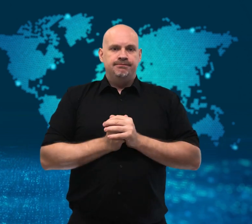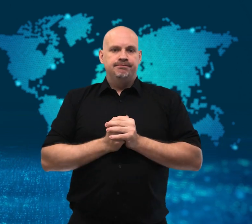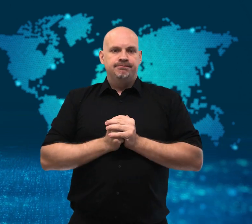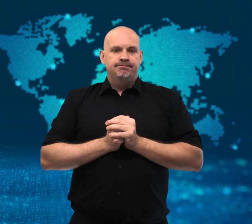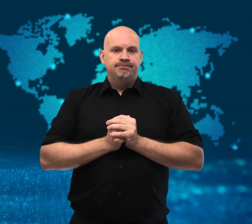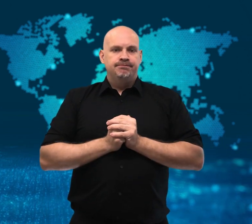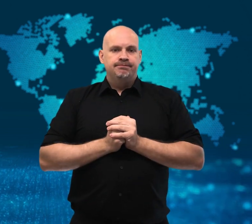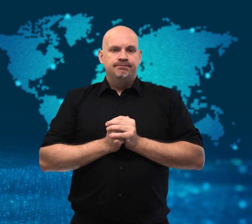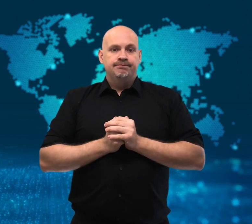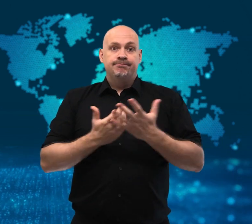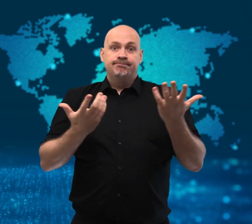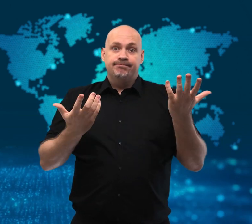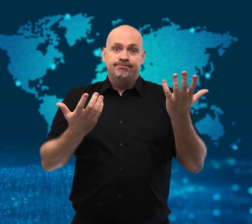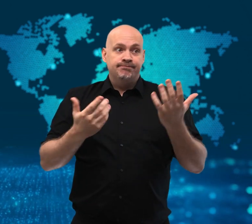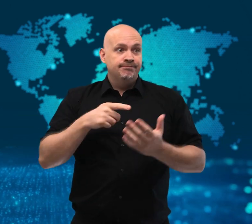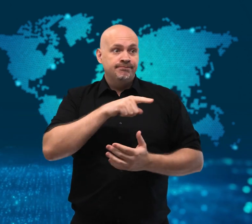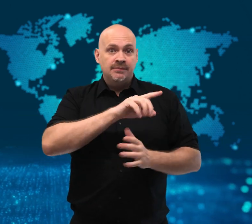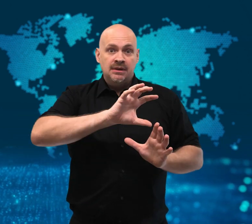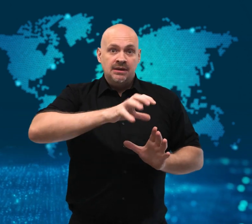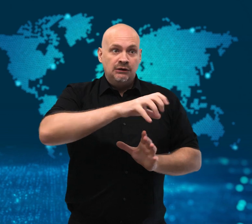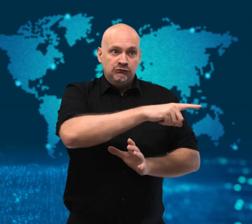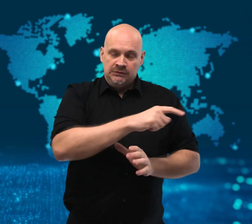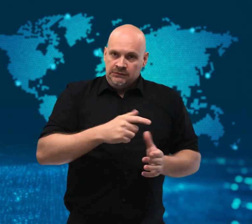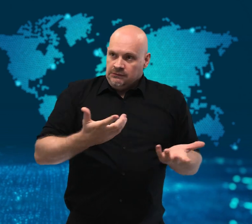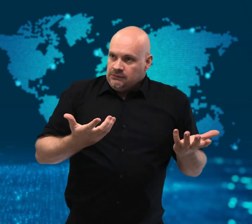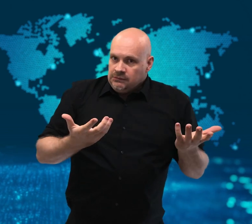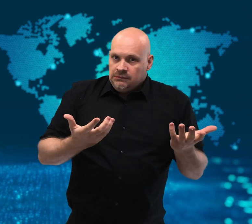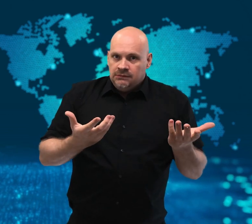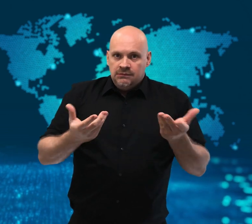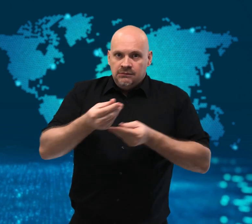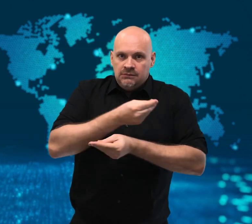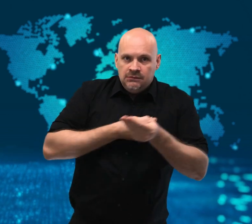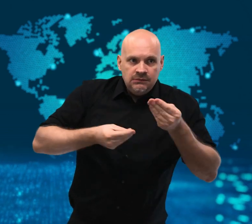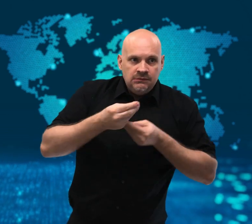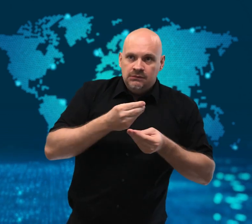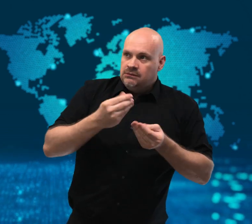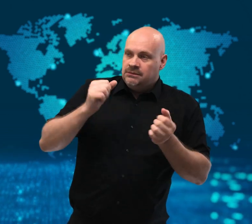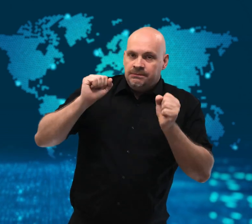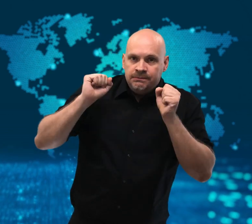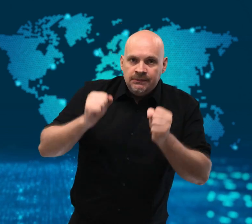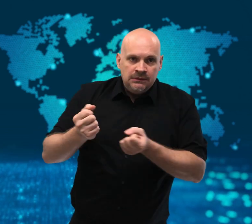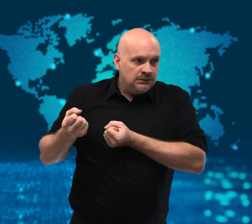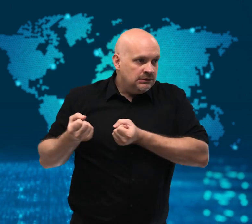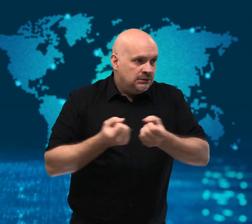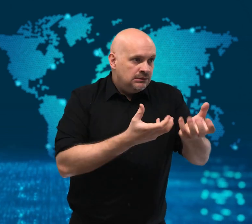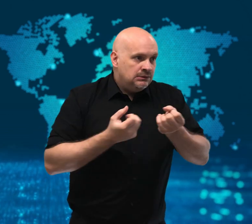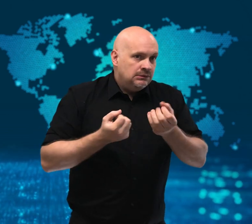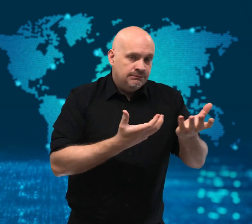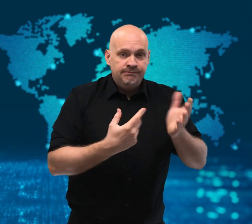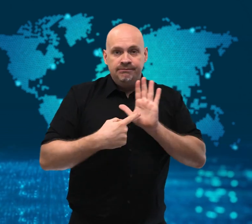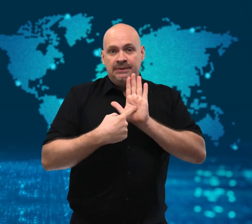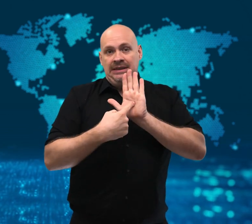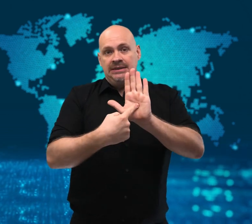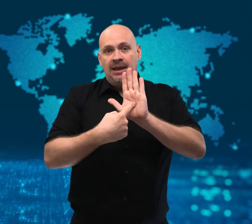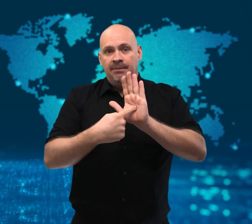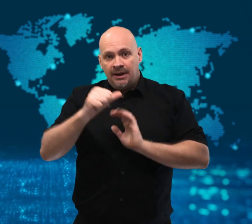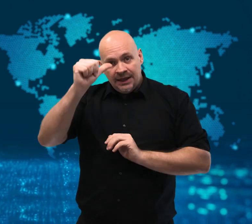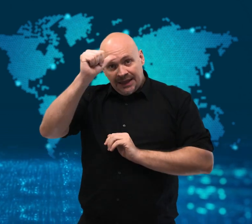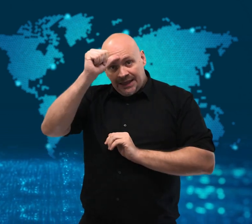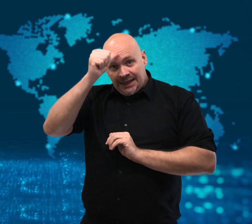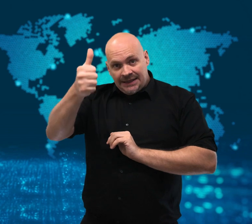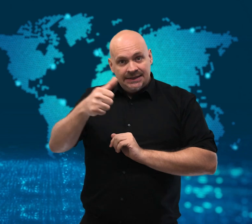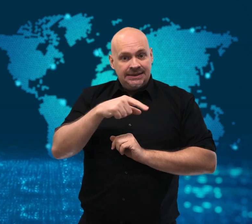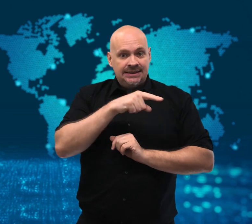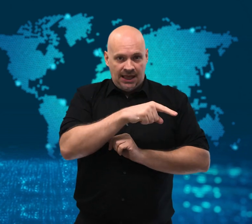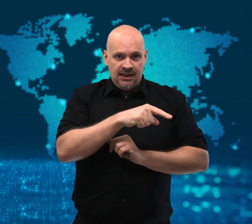Without needed vaccine supplies, countries like India